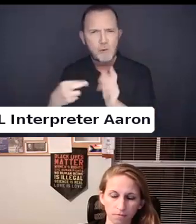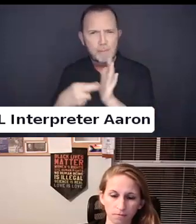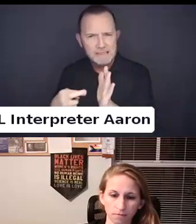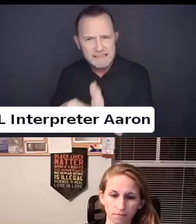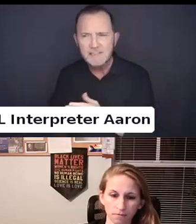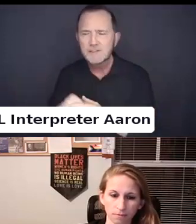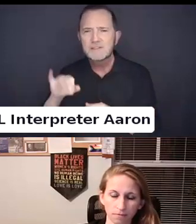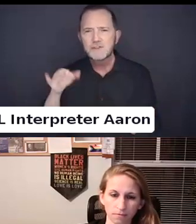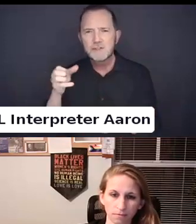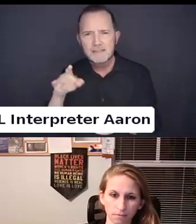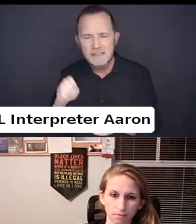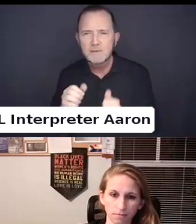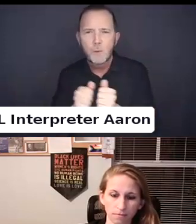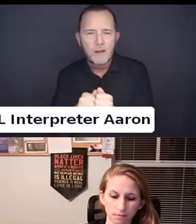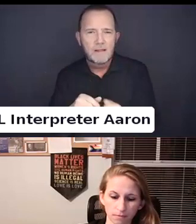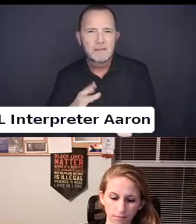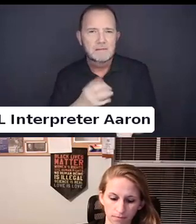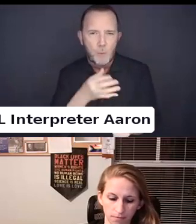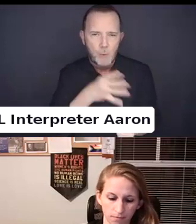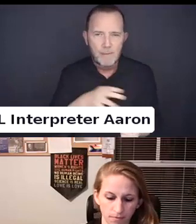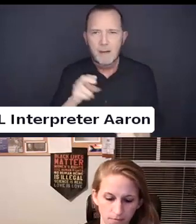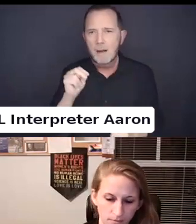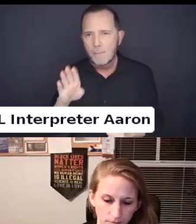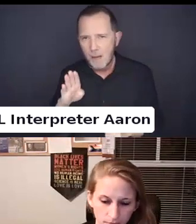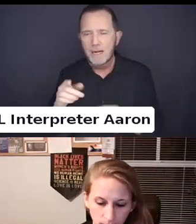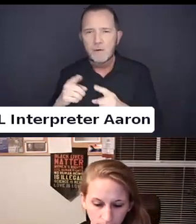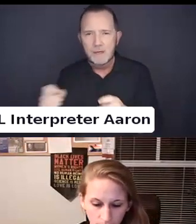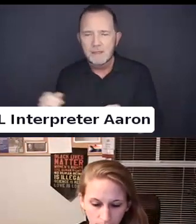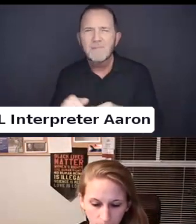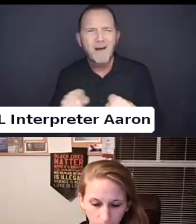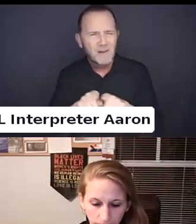I do some freelance things with other organizations.